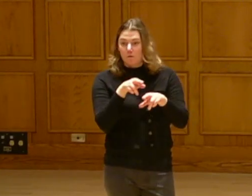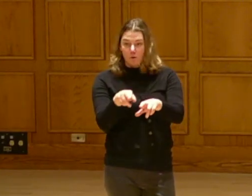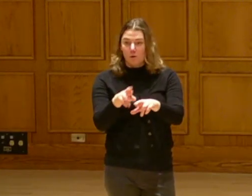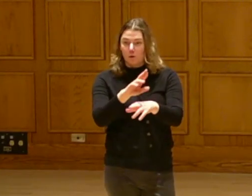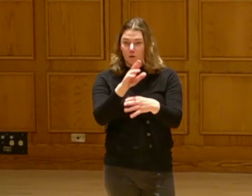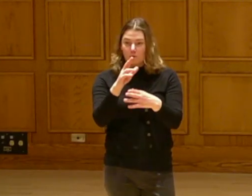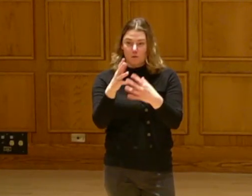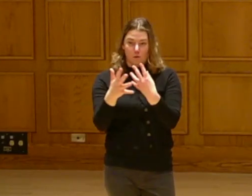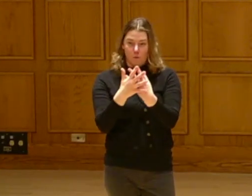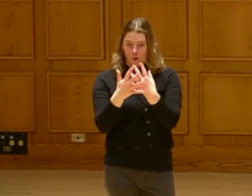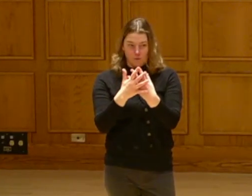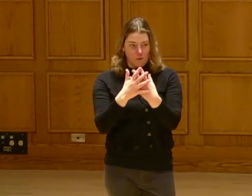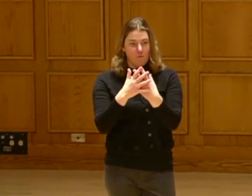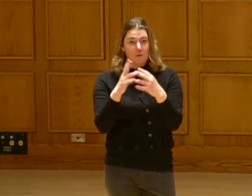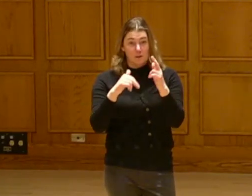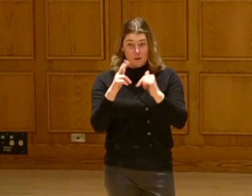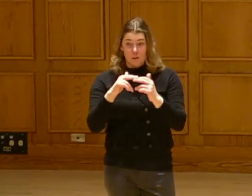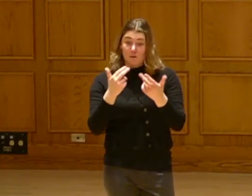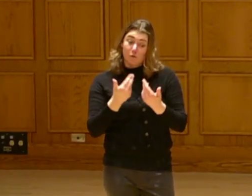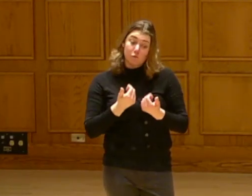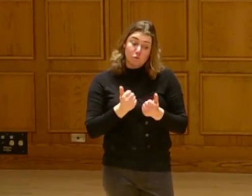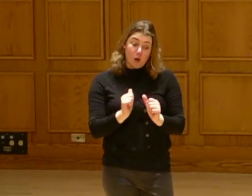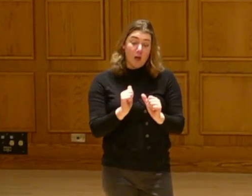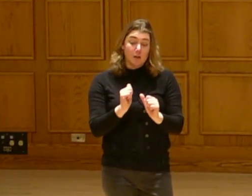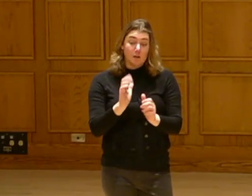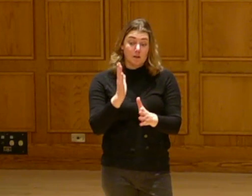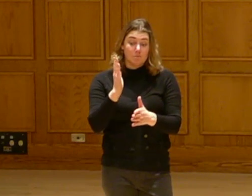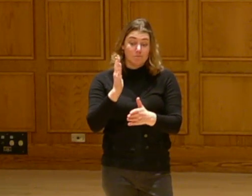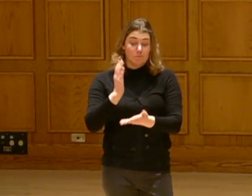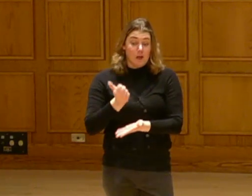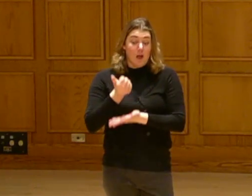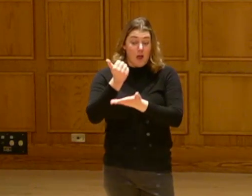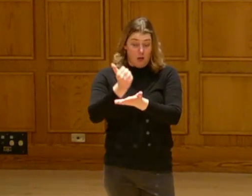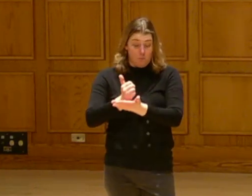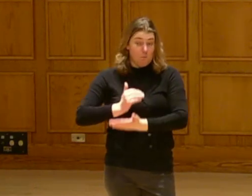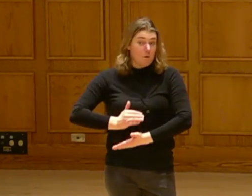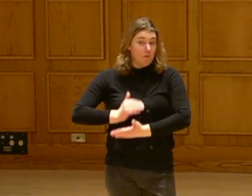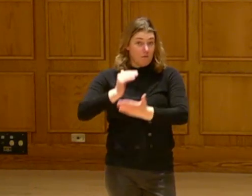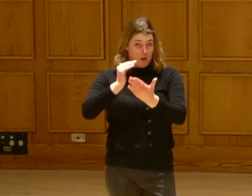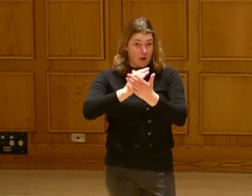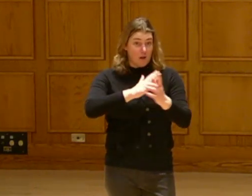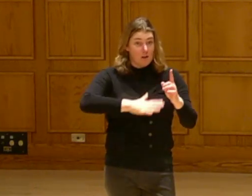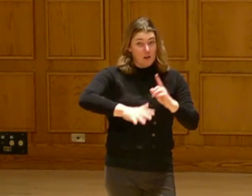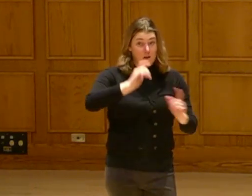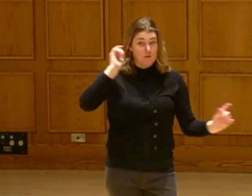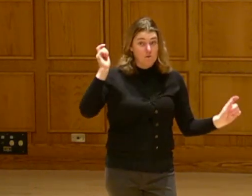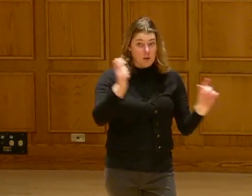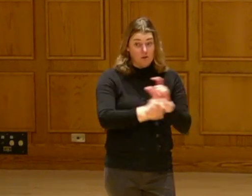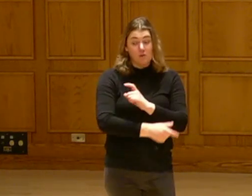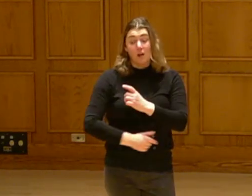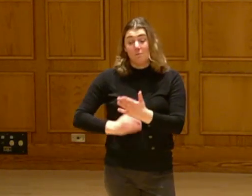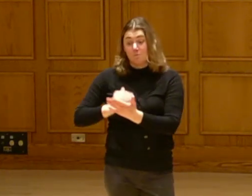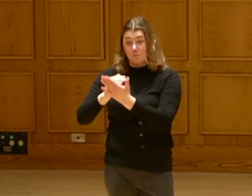The idea here was to fight climate change and fight massive cars ration with climate change.